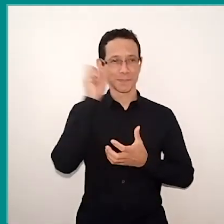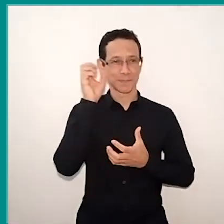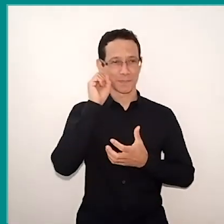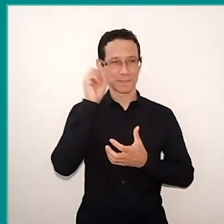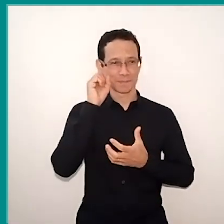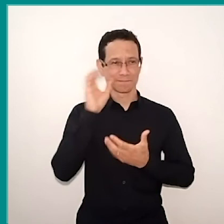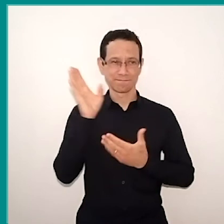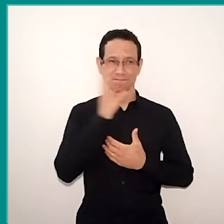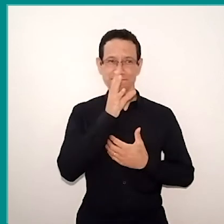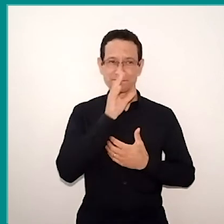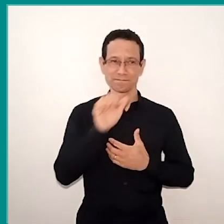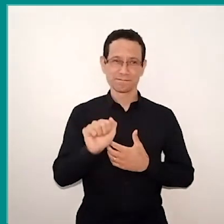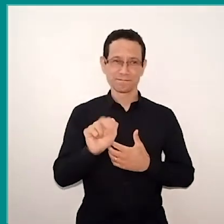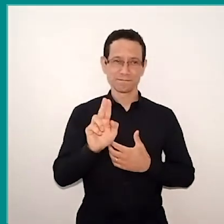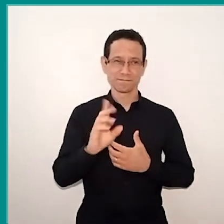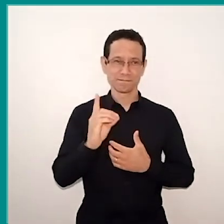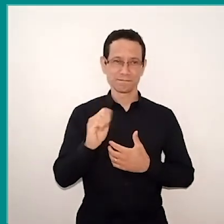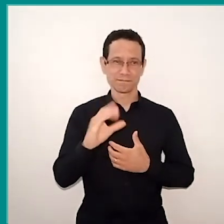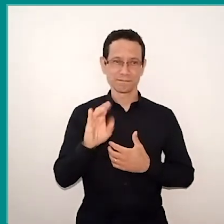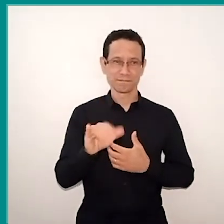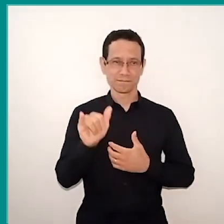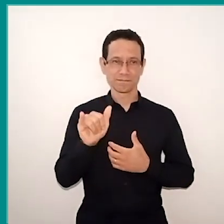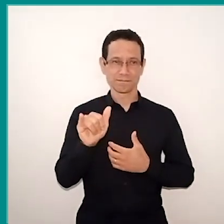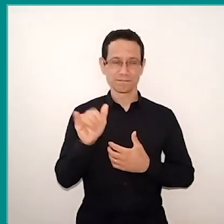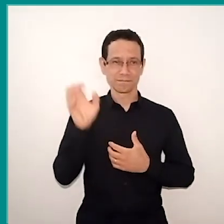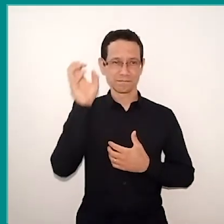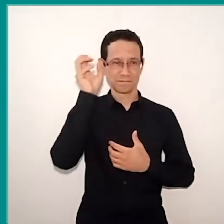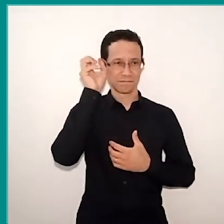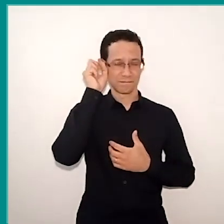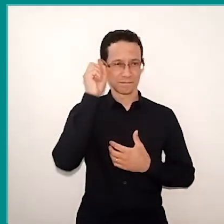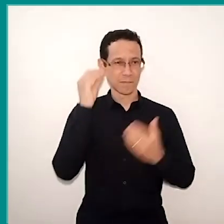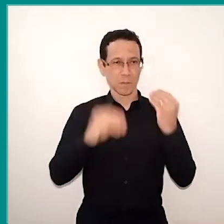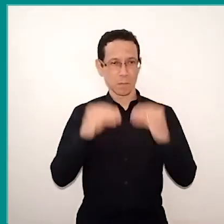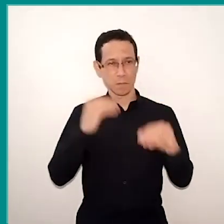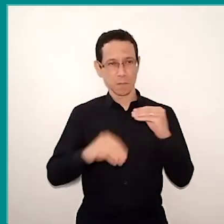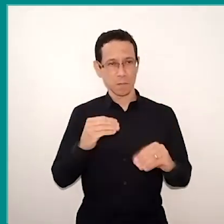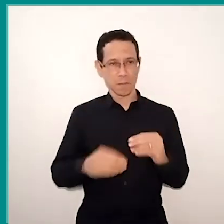a software, and then we took this audio and we were putting the voice of the students